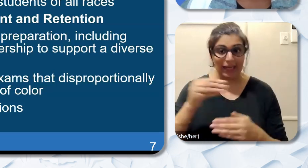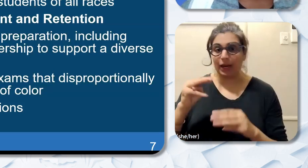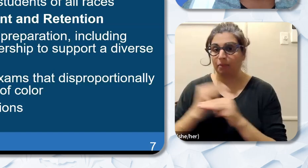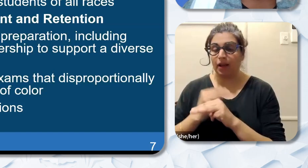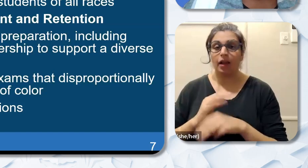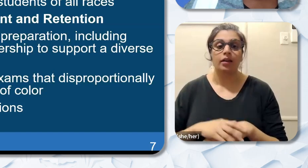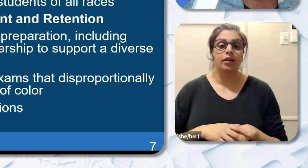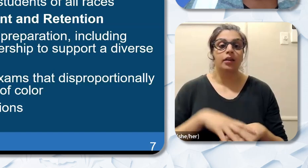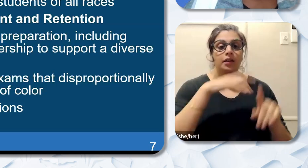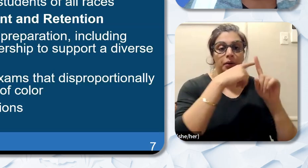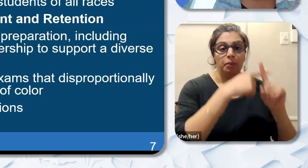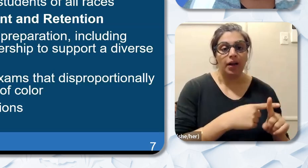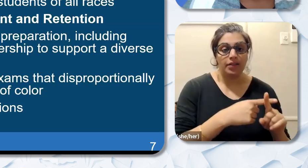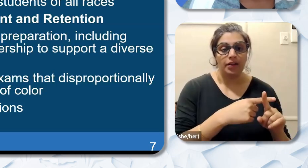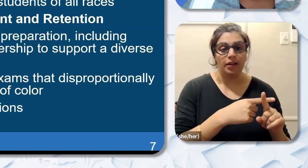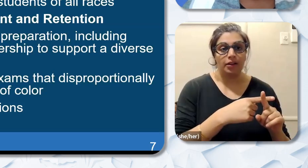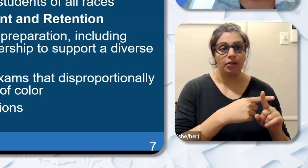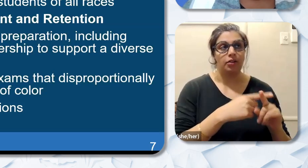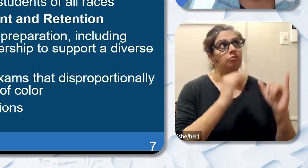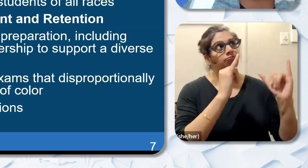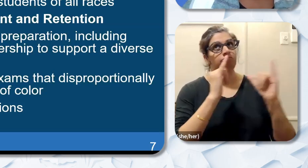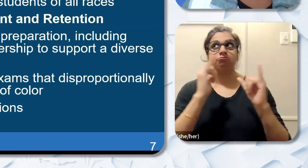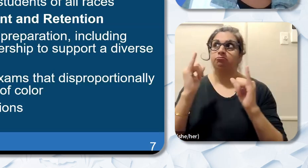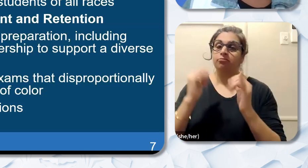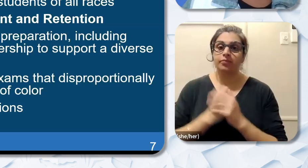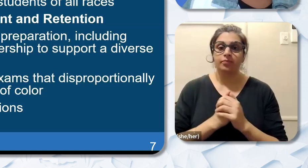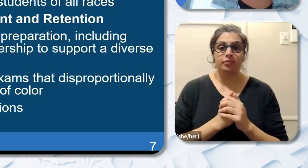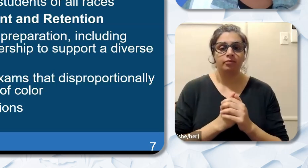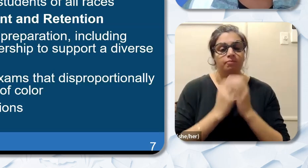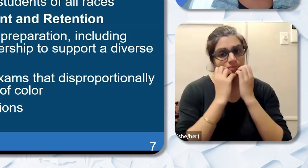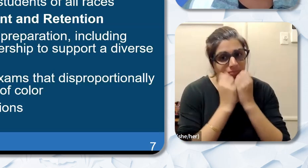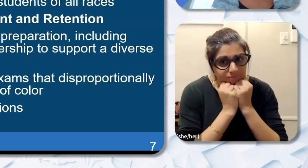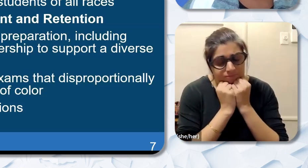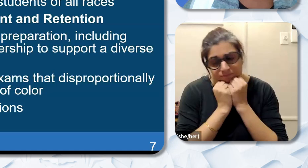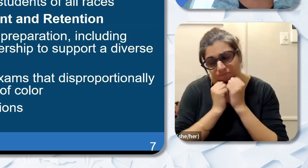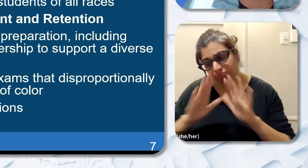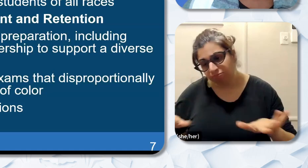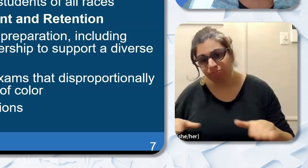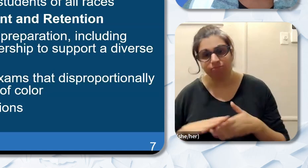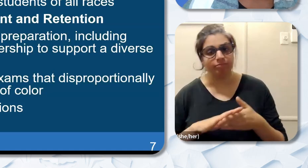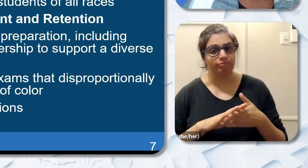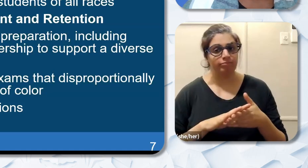students of their teachers of color include being cared for and academically challenged and socially